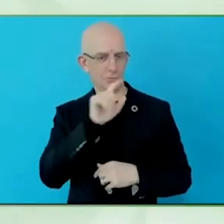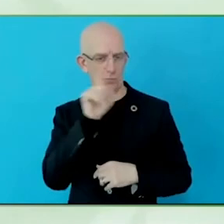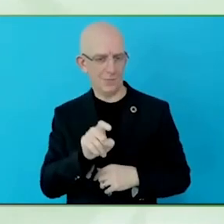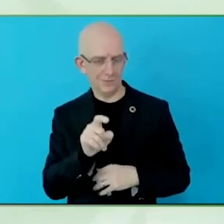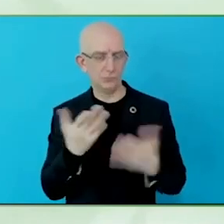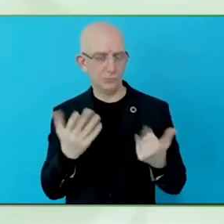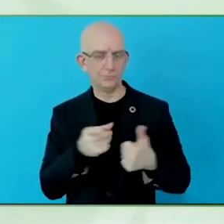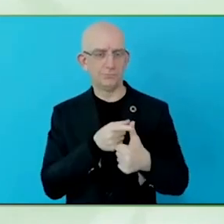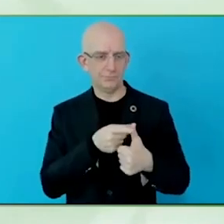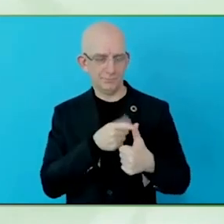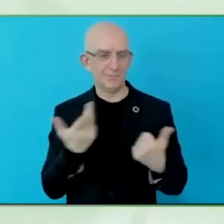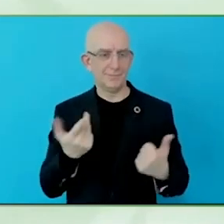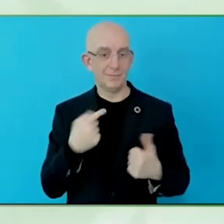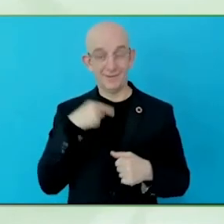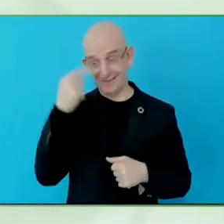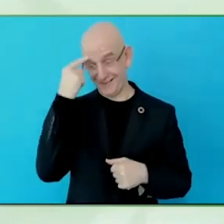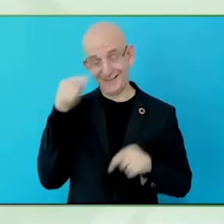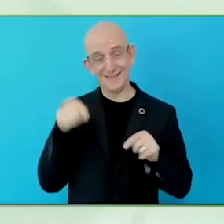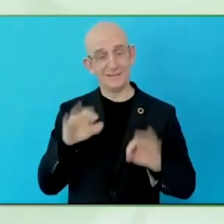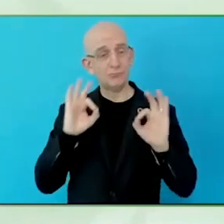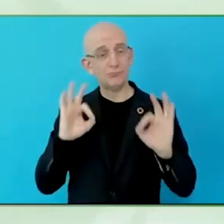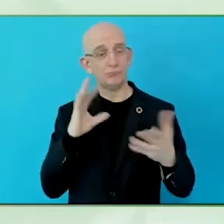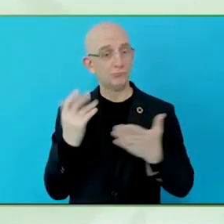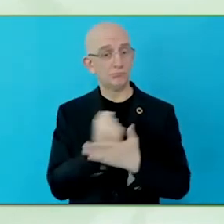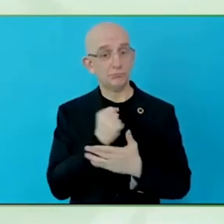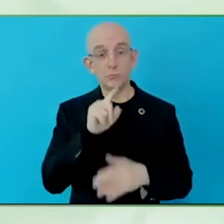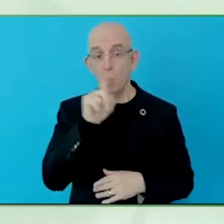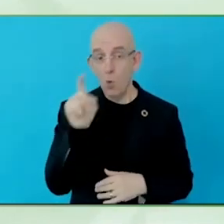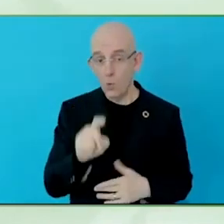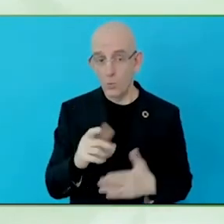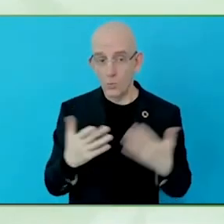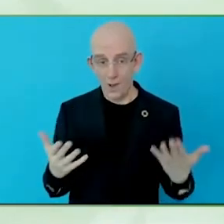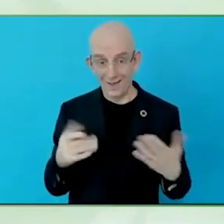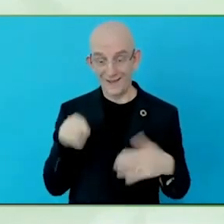There is a before and after in a milestone.